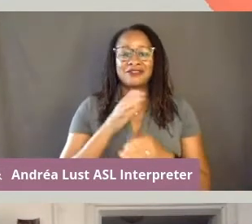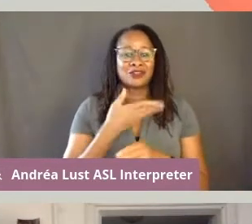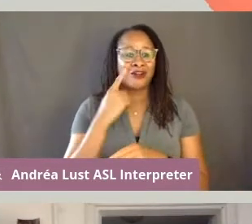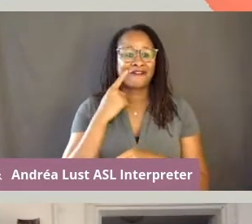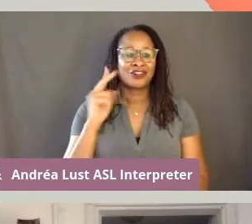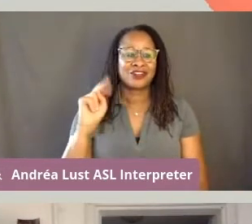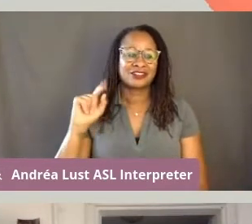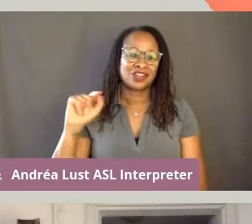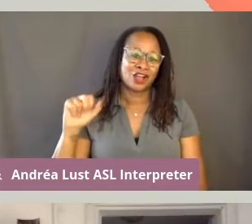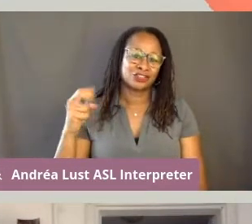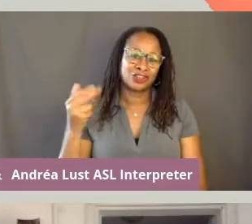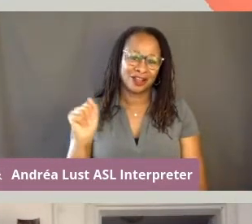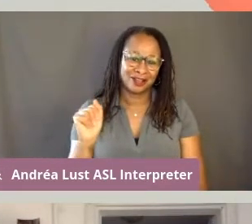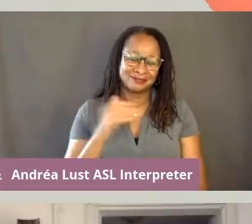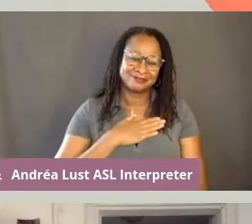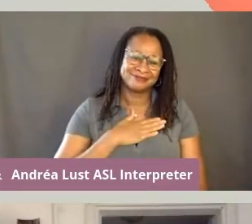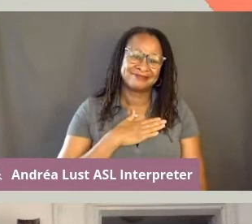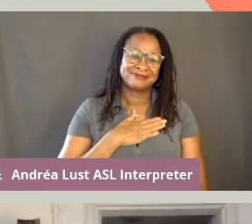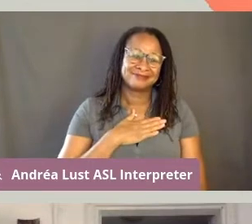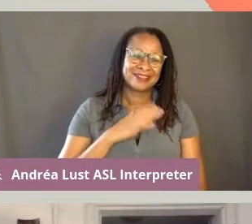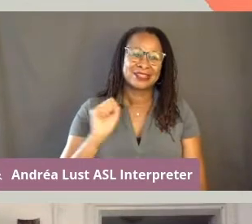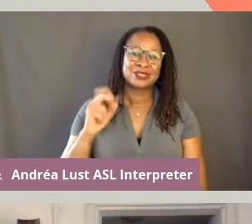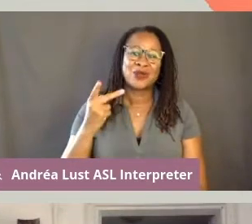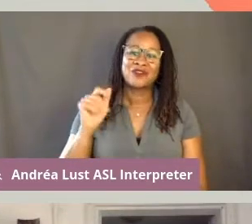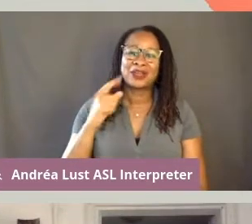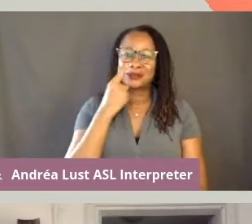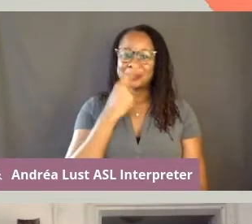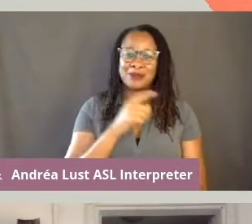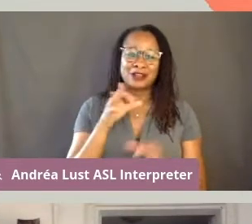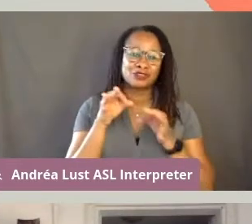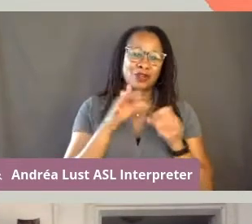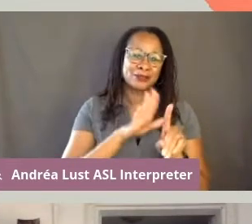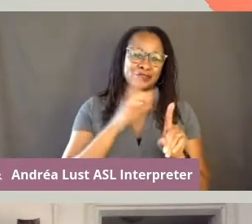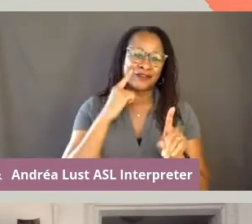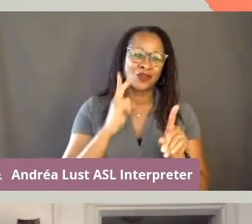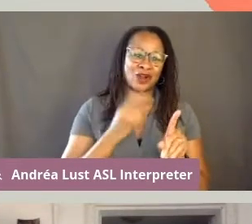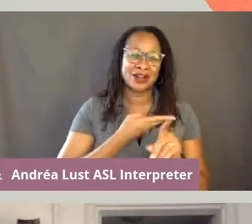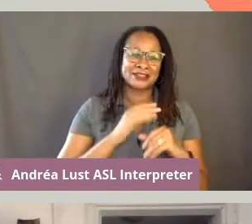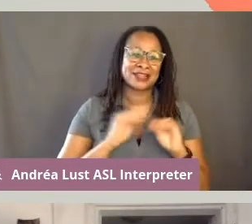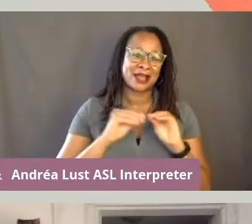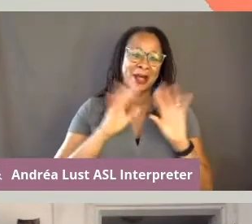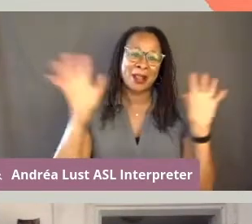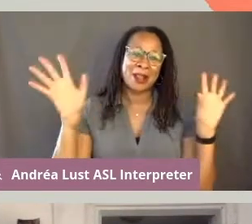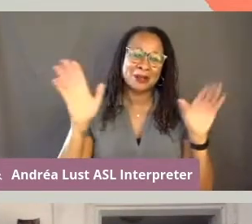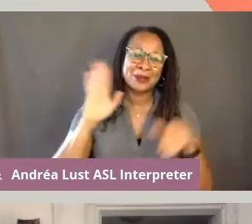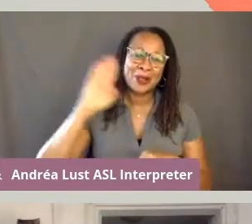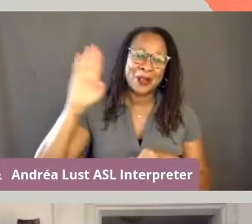Hi Sophia, can you also describe yourself to us. Absolutely, hello, thank you.